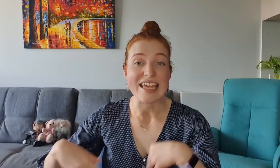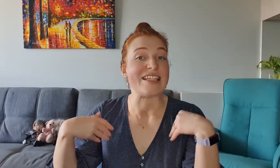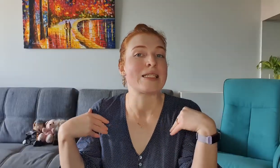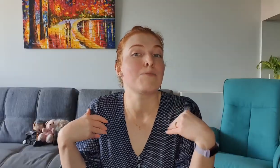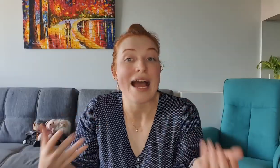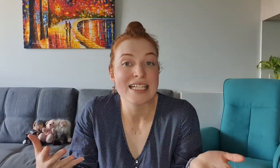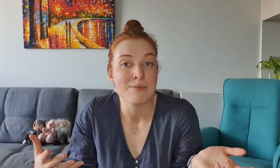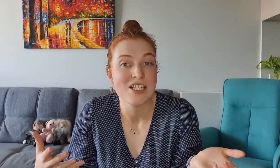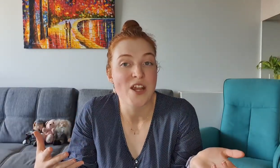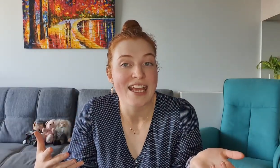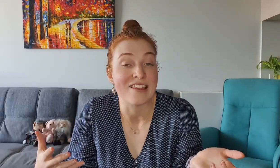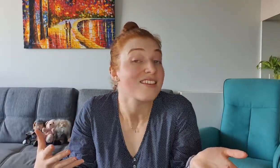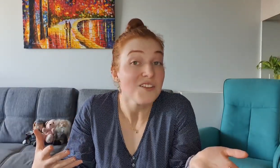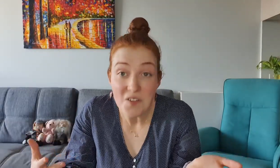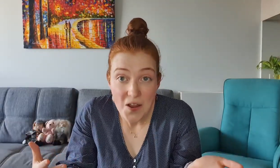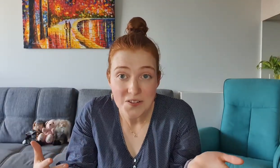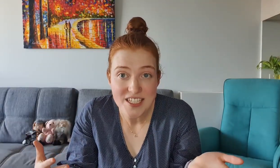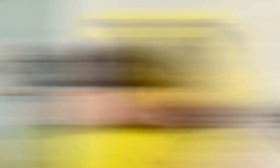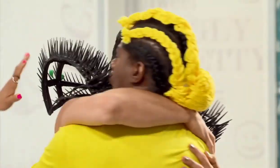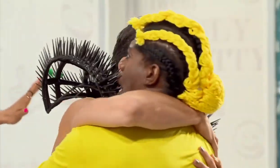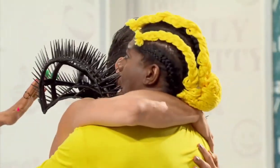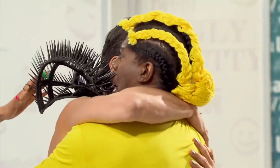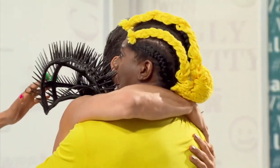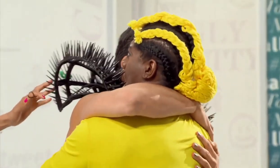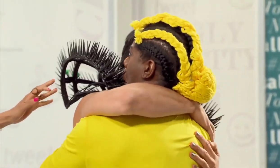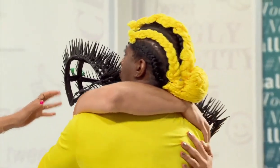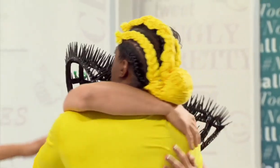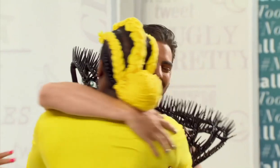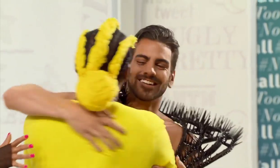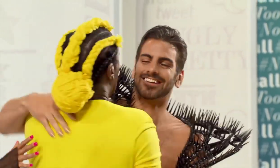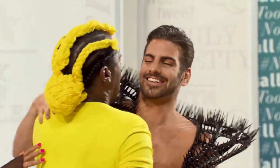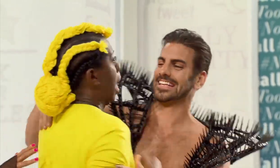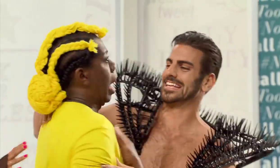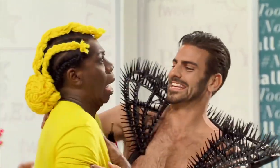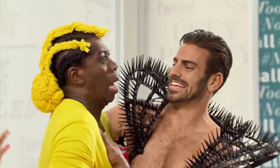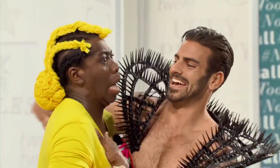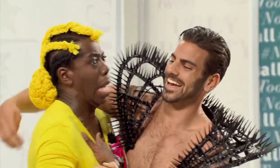He spikes Miss J in the throat You're stabbing Miss J, you're stabbing Miss J